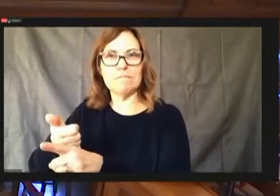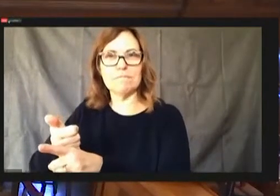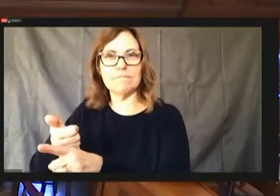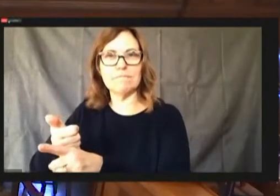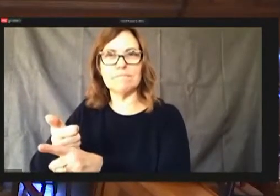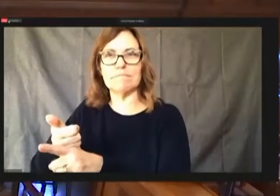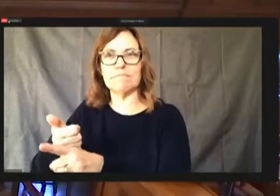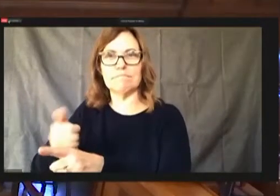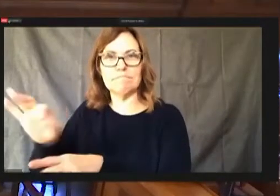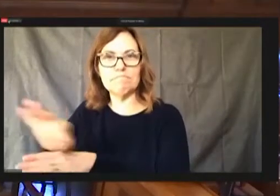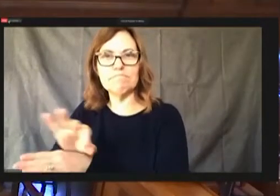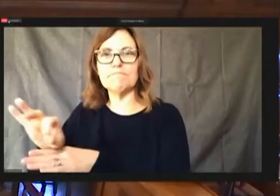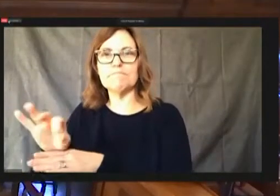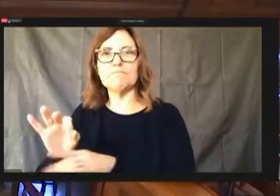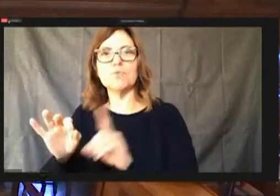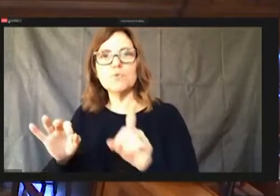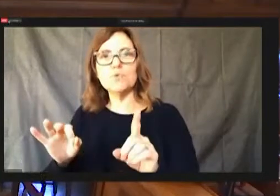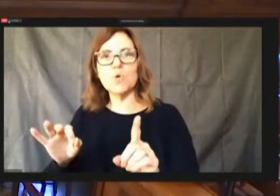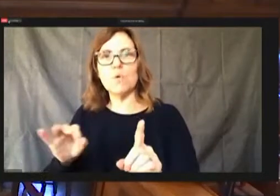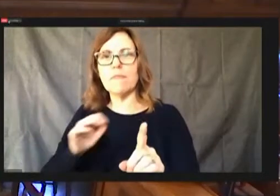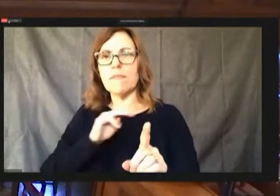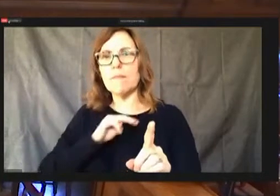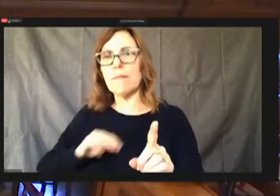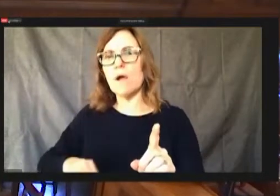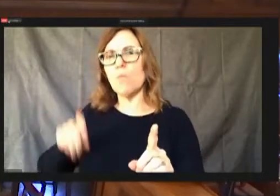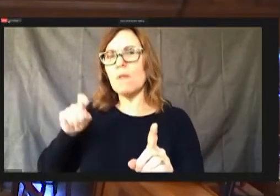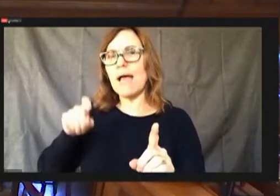motions of resolutions or whatever new, new presidential agenda if